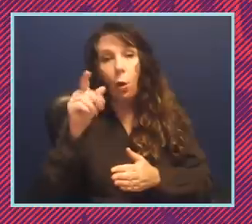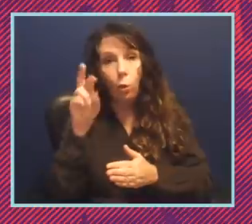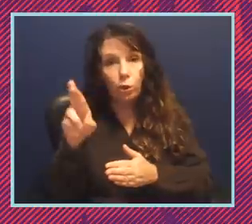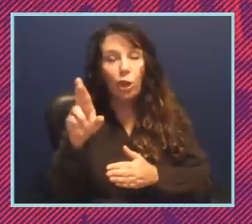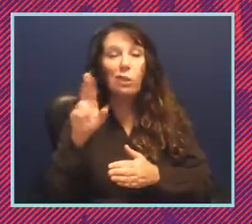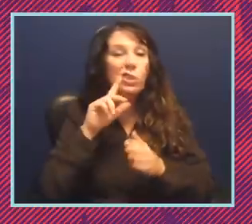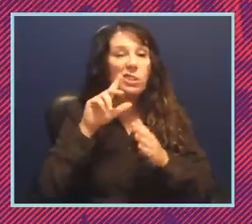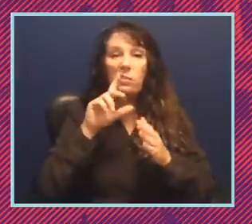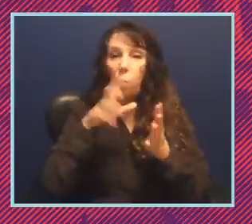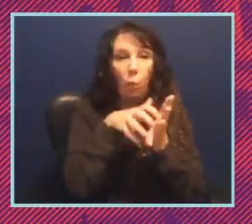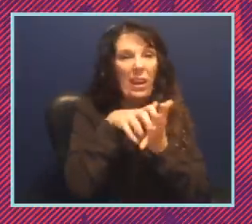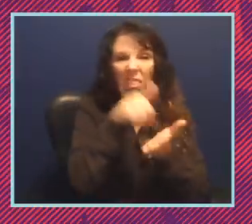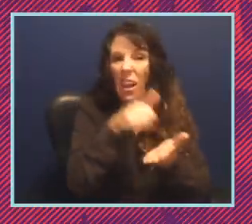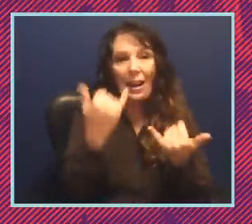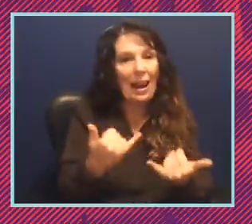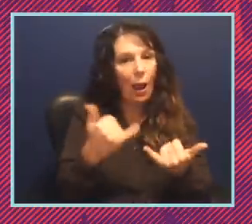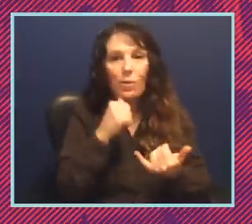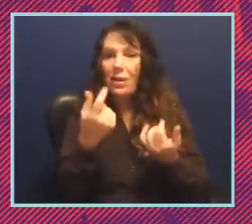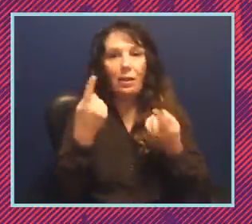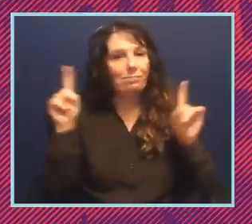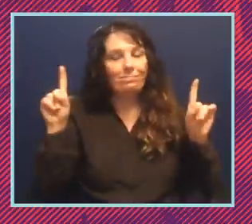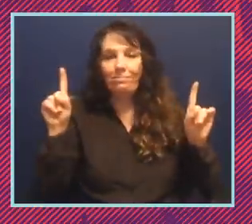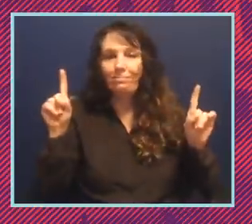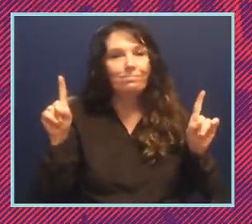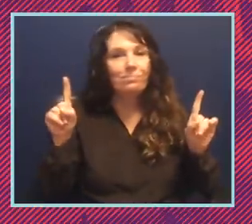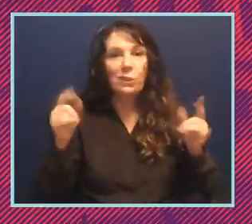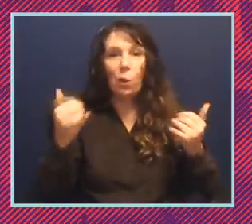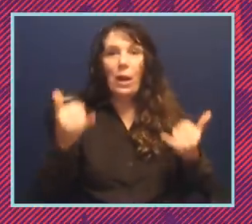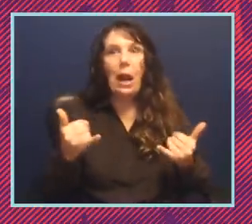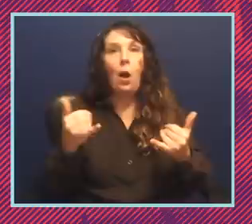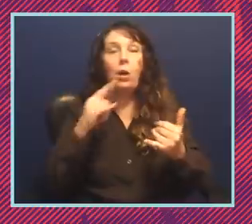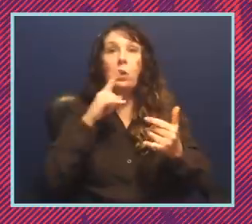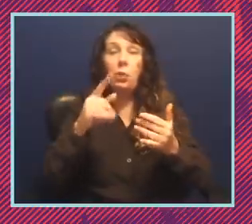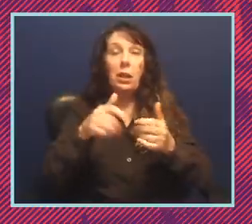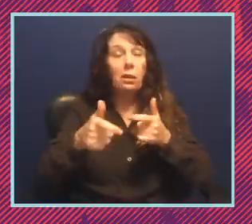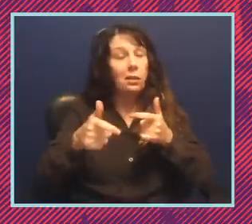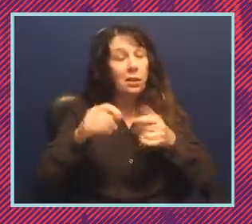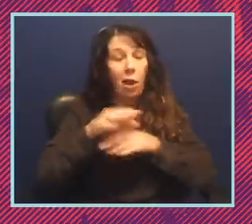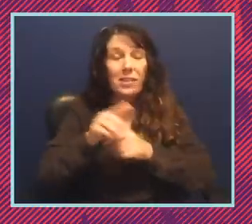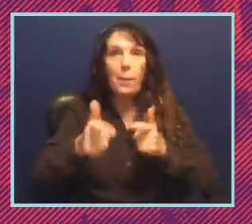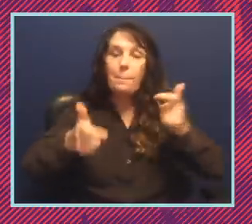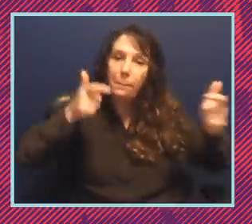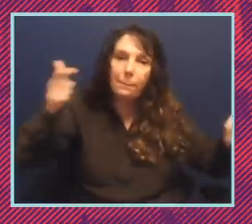and that's opened a wave of uh voter expression um in in the formerly covered jurisdictions